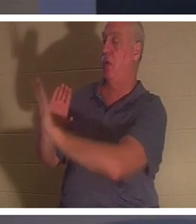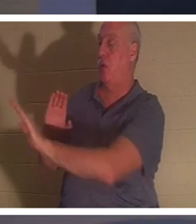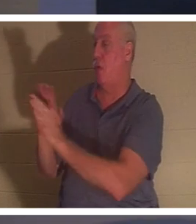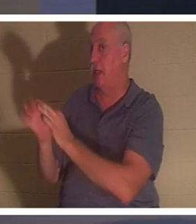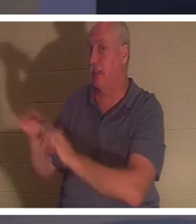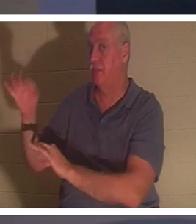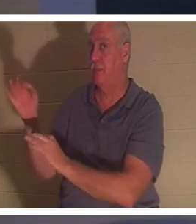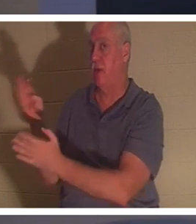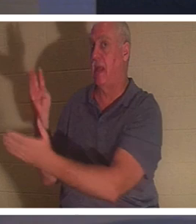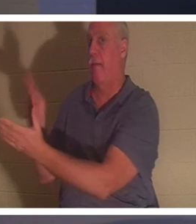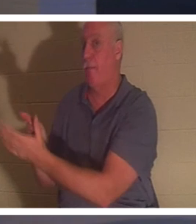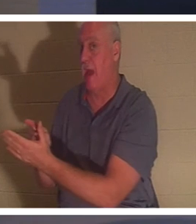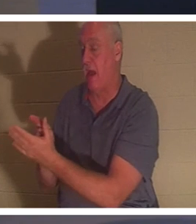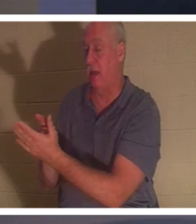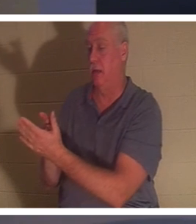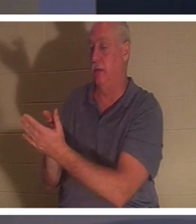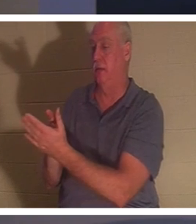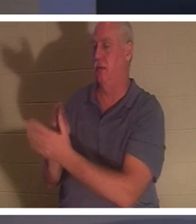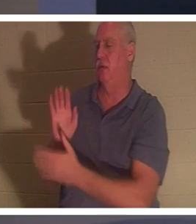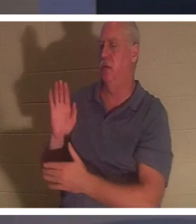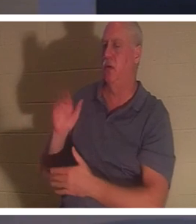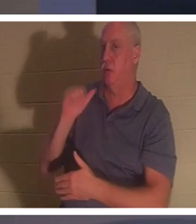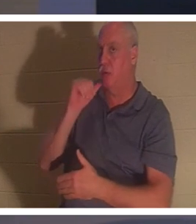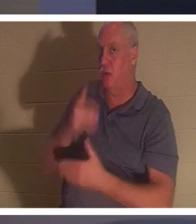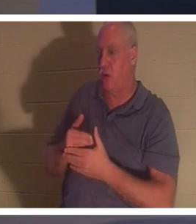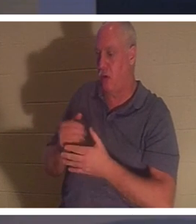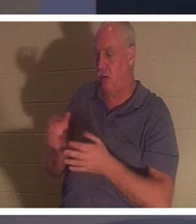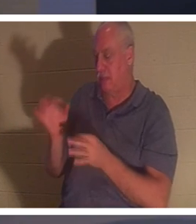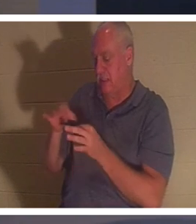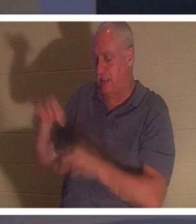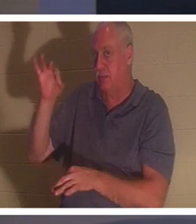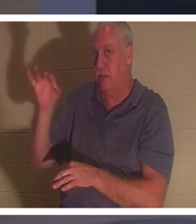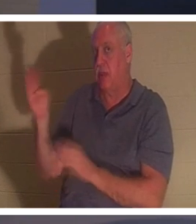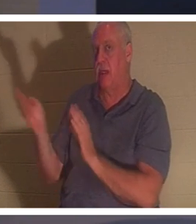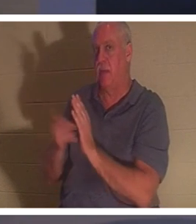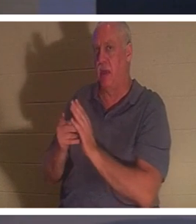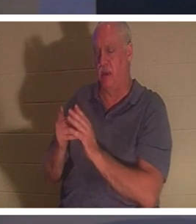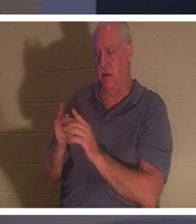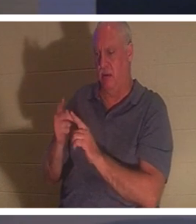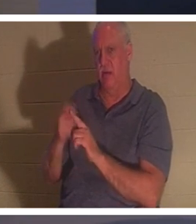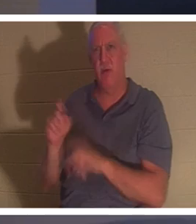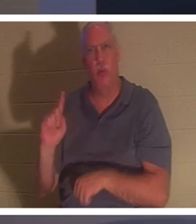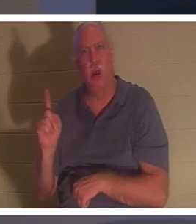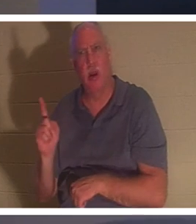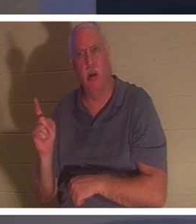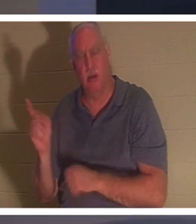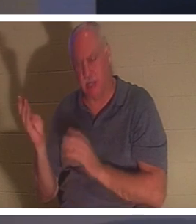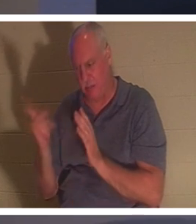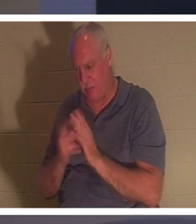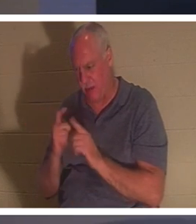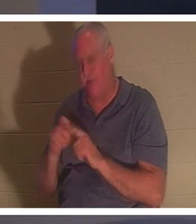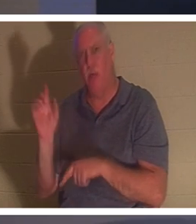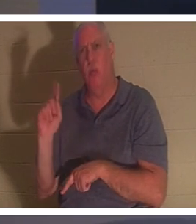ever noticed that? Her spirit returned. Returned from where? "Her spirit returned and at once